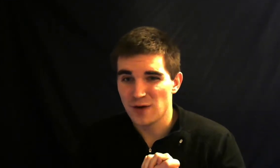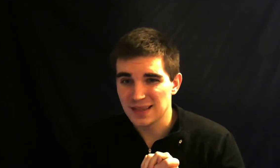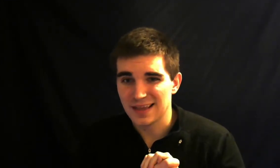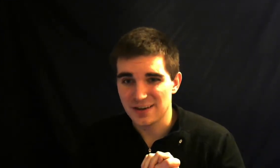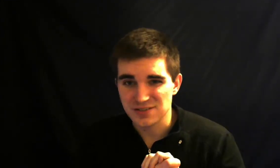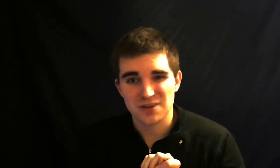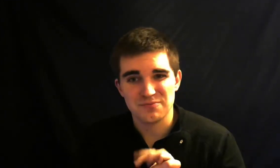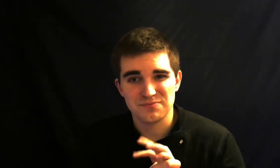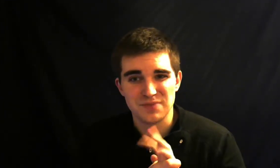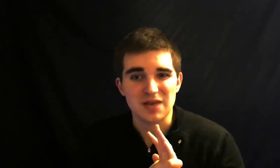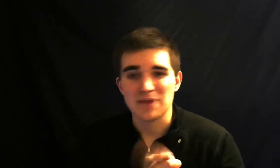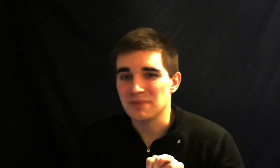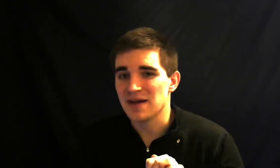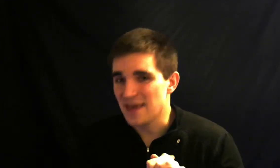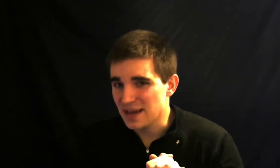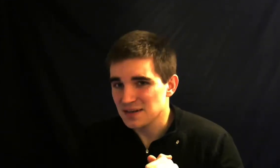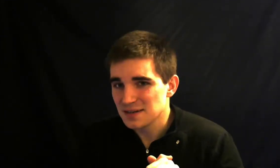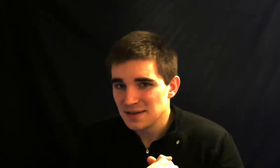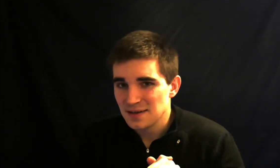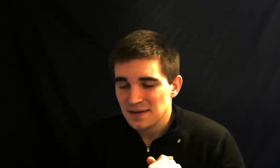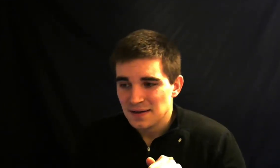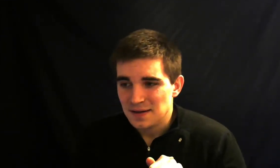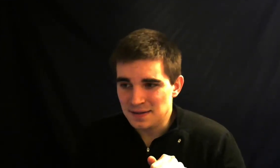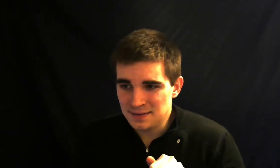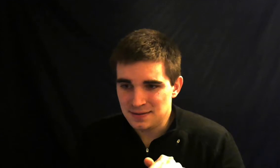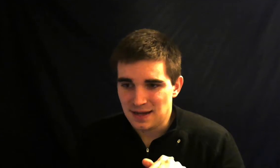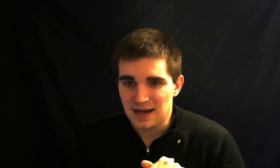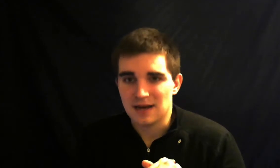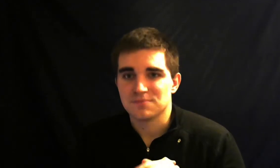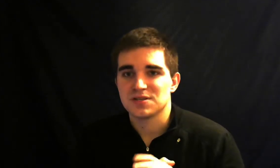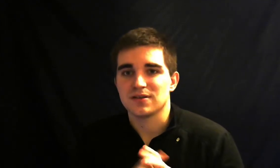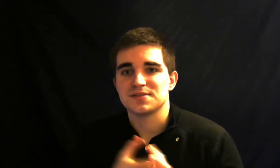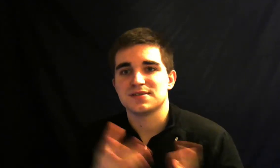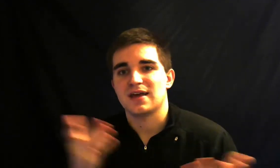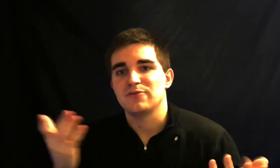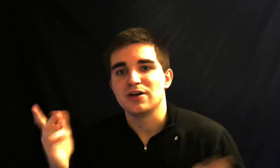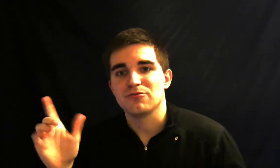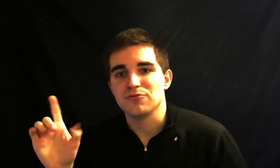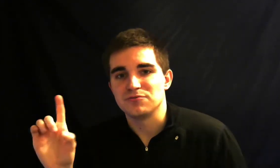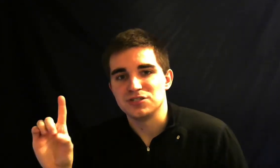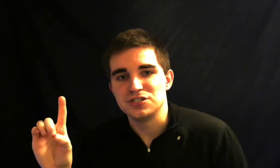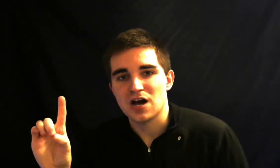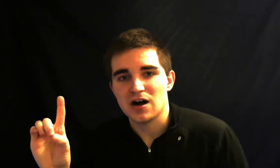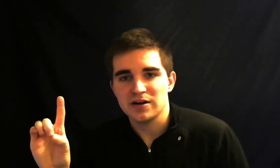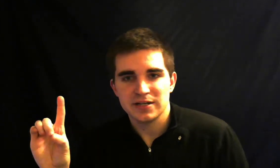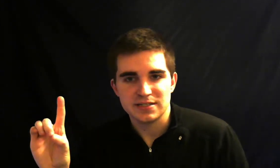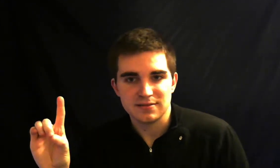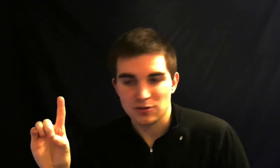letters are being made by the hand so let's say we go through dog you're gonna